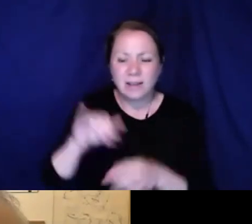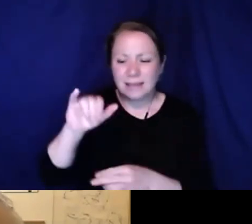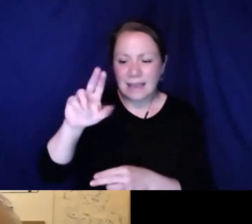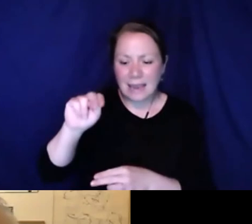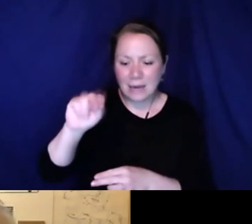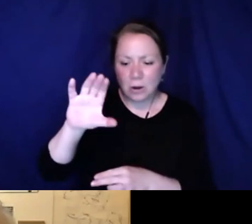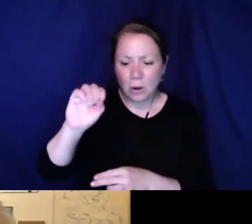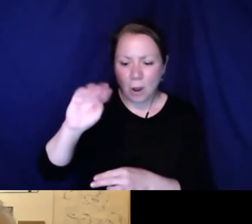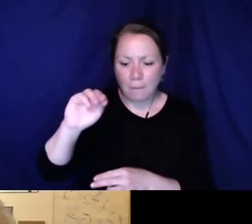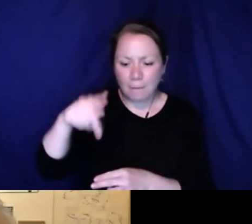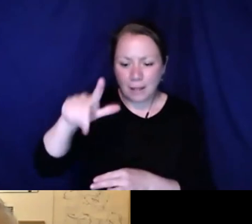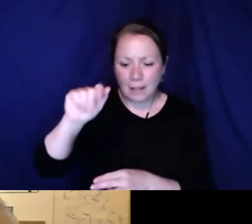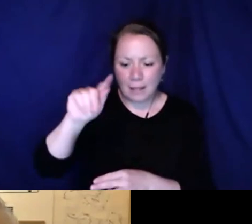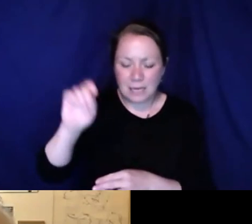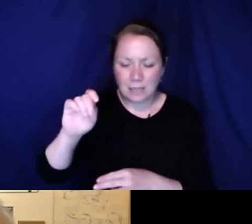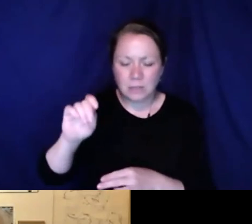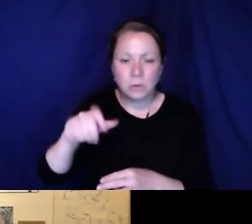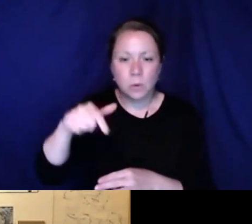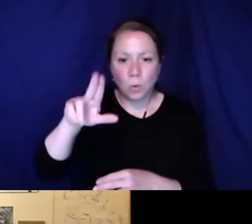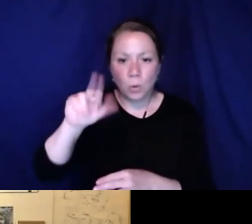spinal cord but in the same way I have what is called